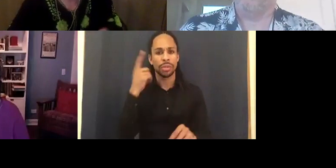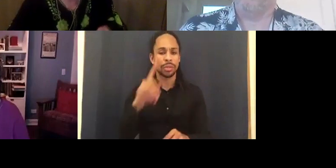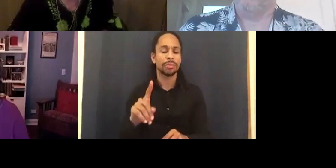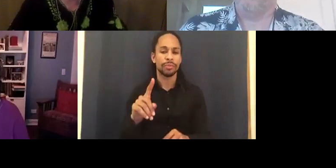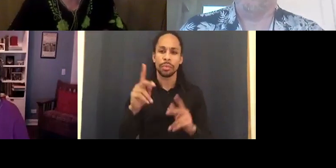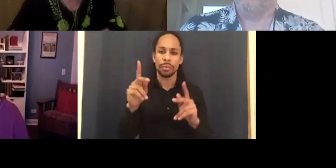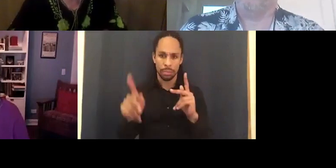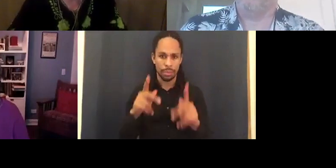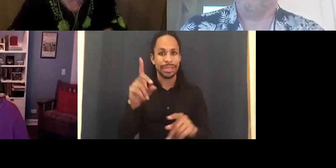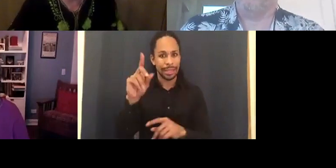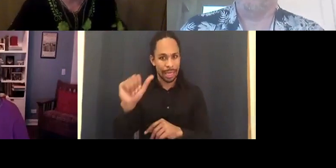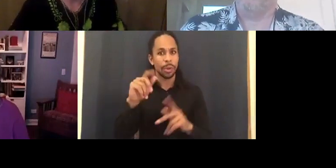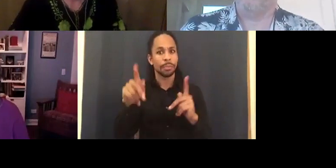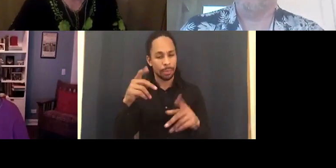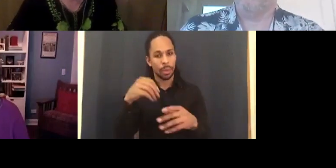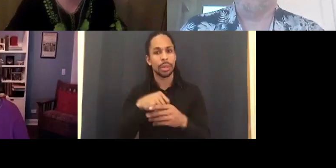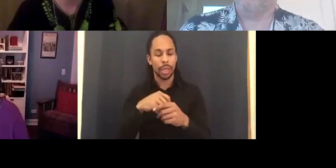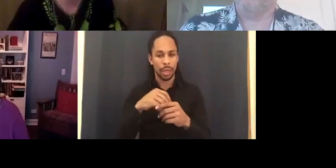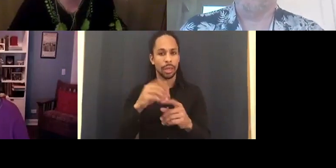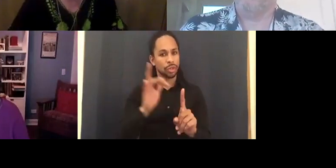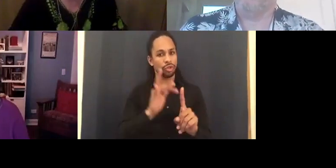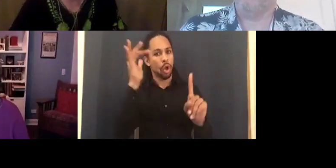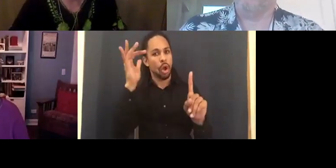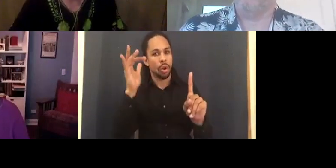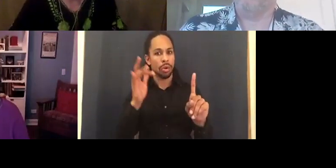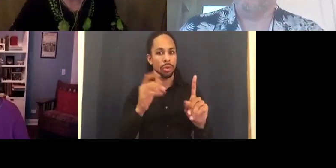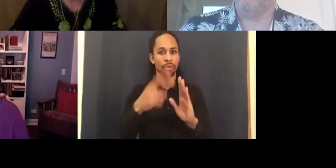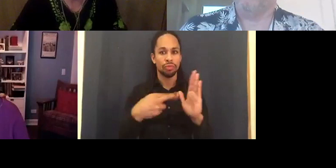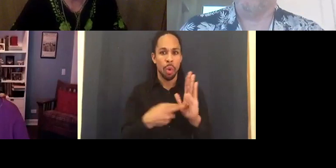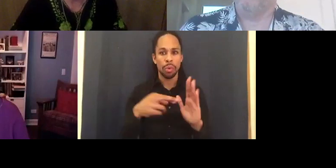Let's see if that changes anything or begins to change anything.